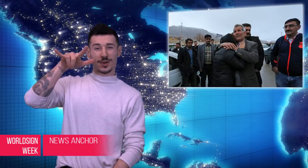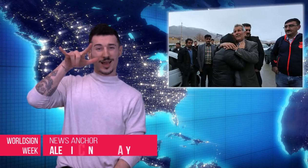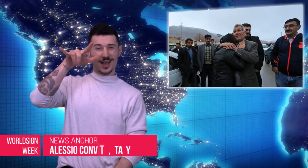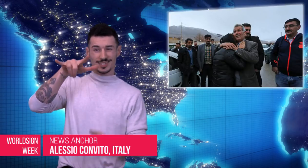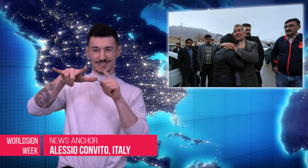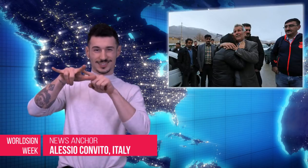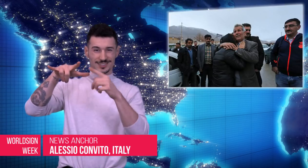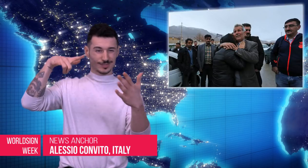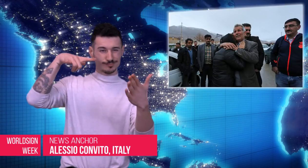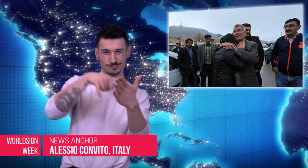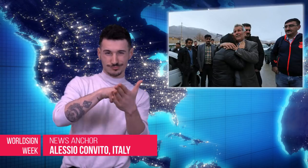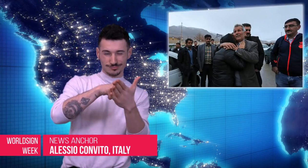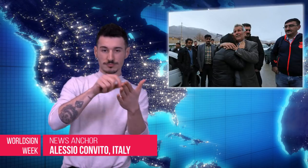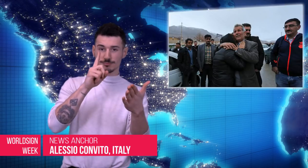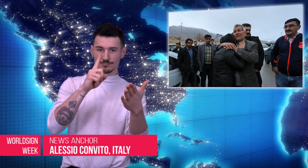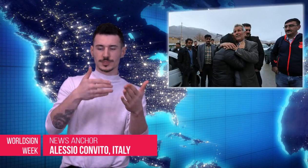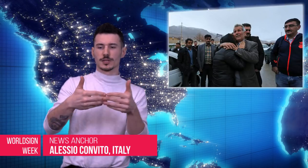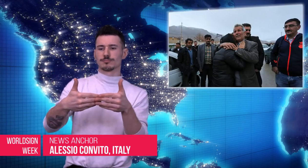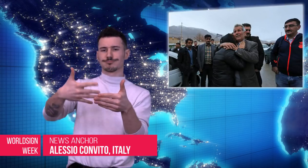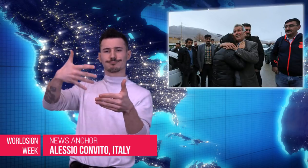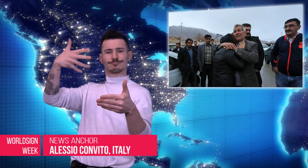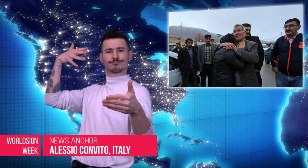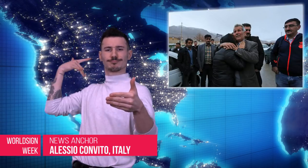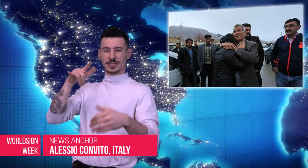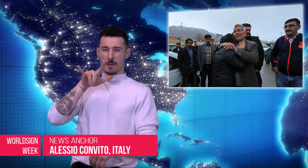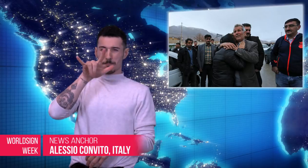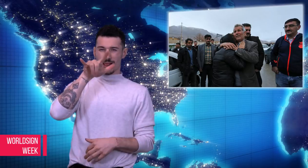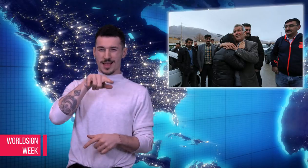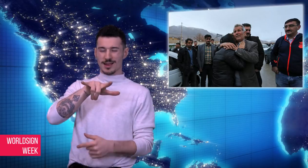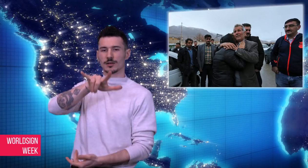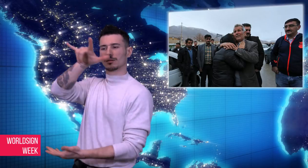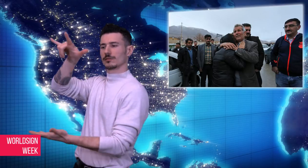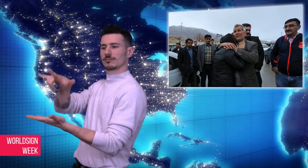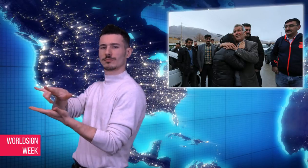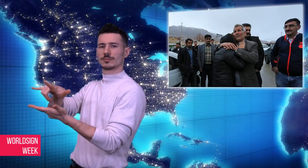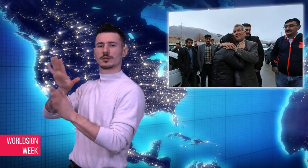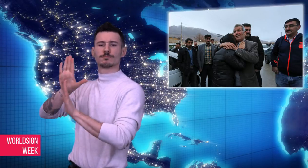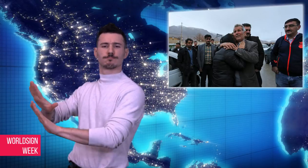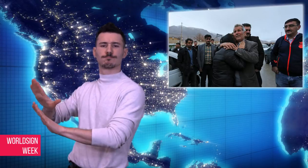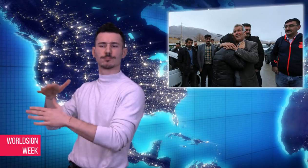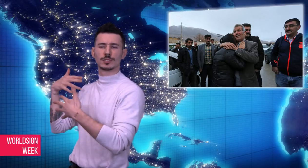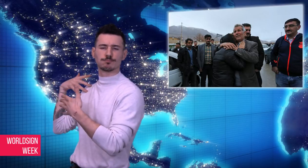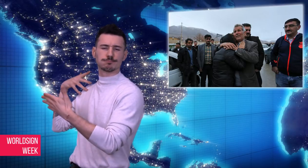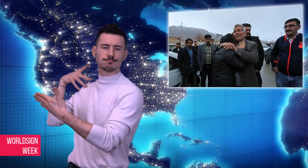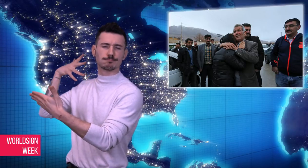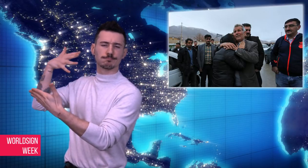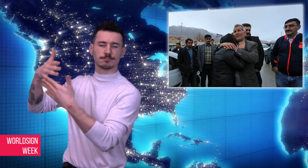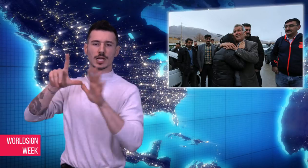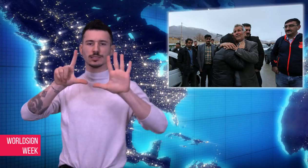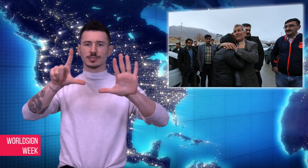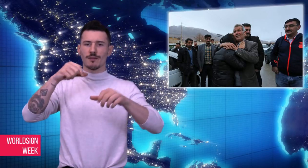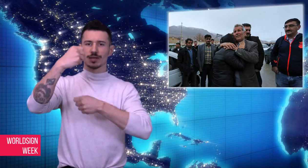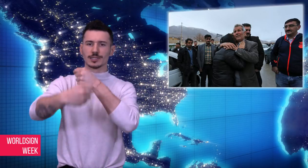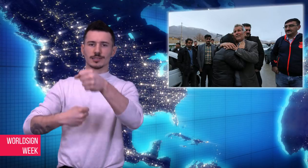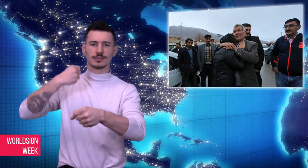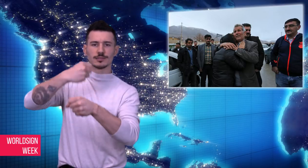The plane was brought back into service months ago after being grounded for seven